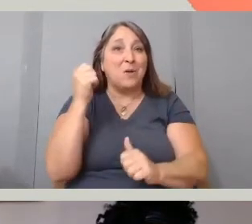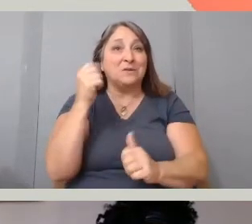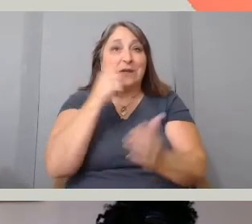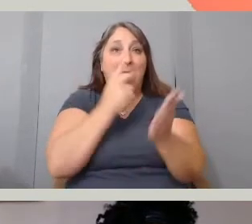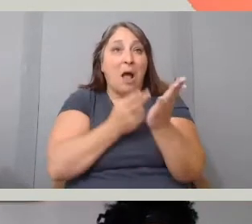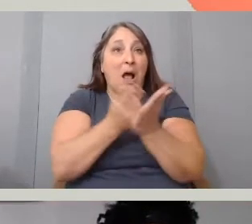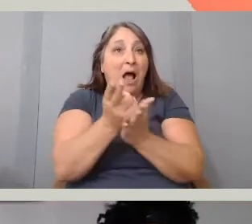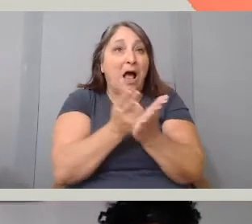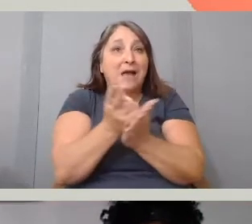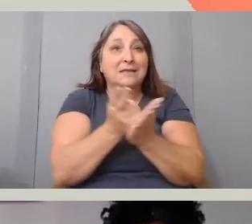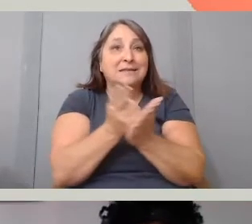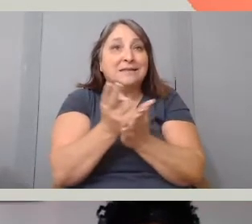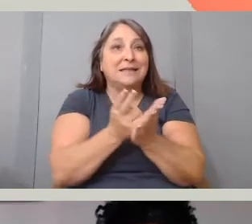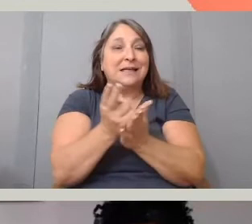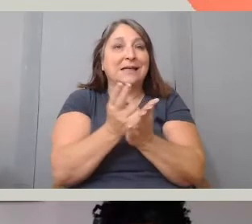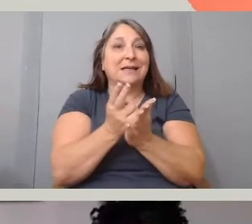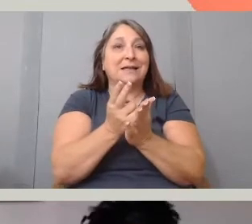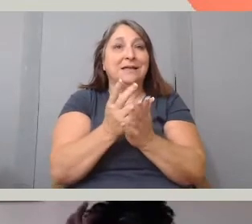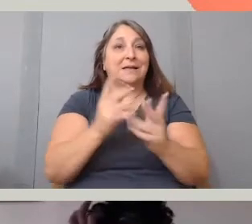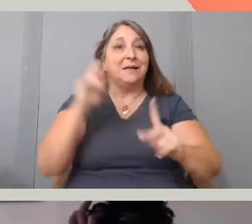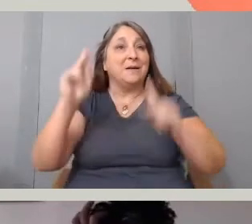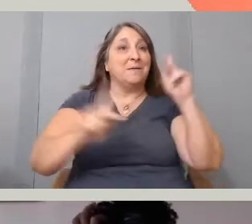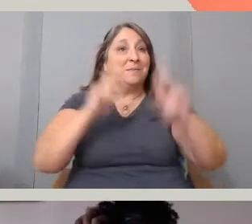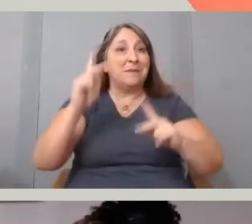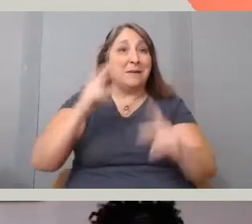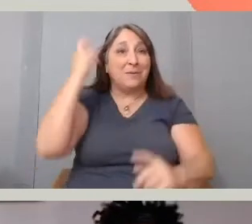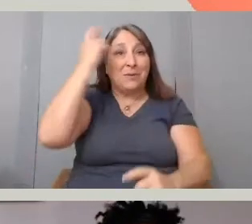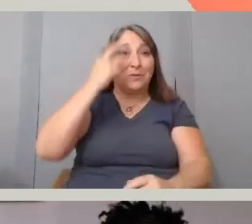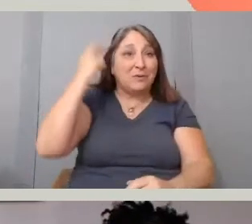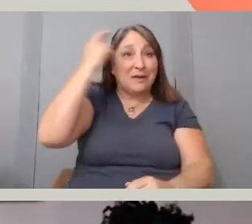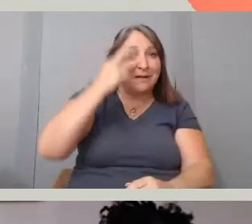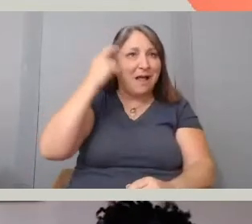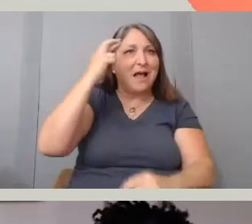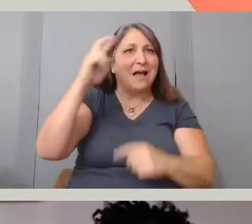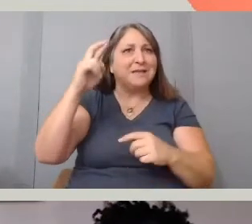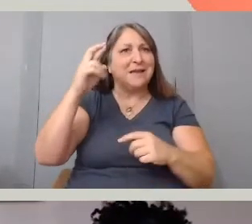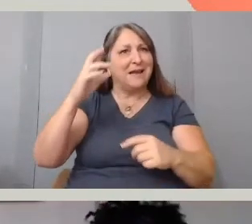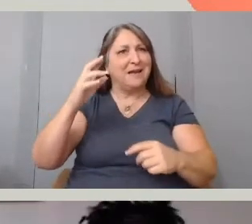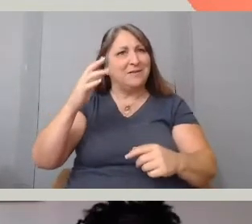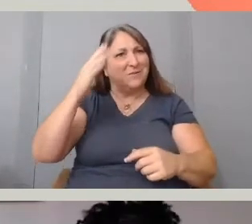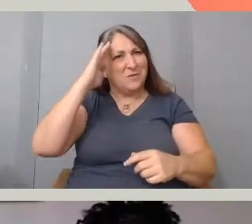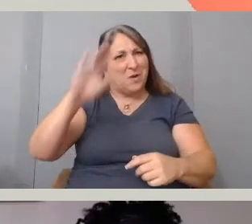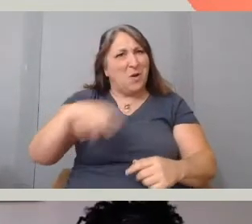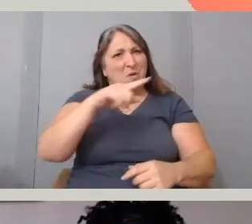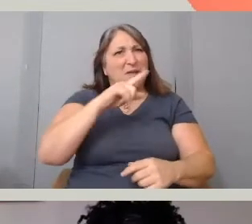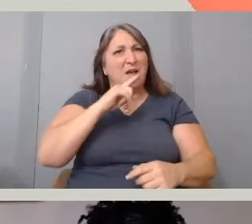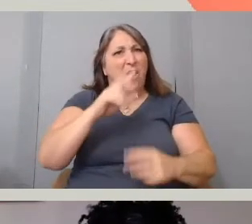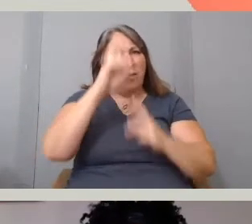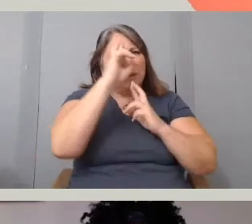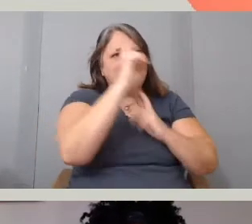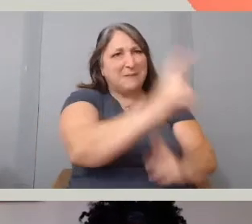because it, people realize when they are being respected and how you approach them.